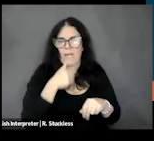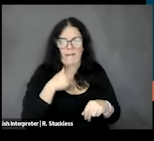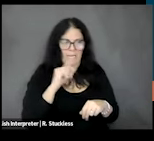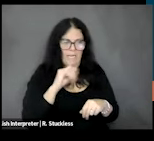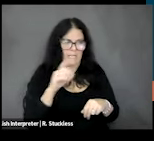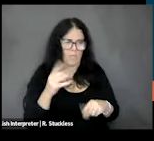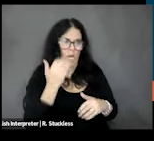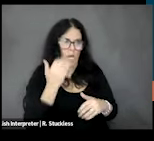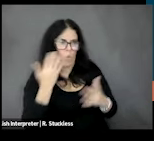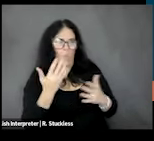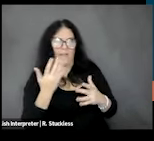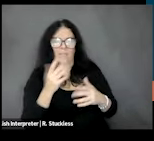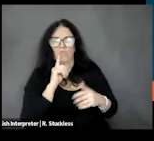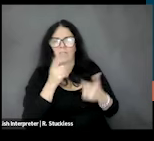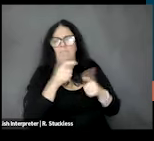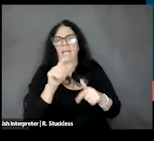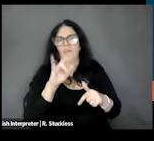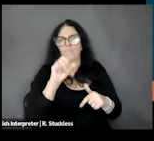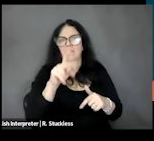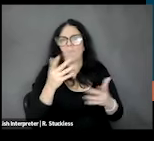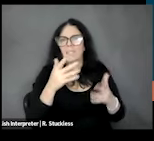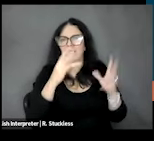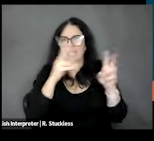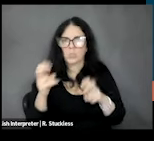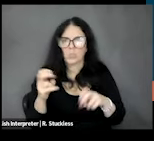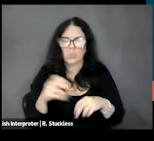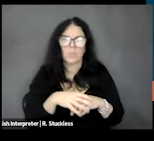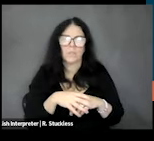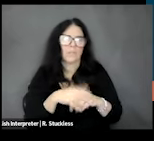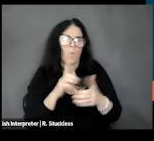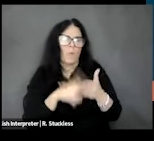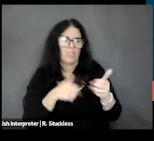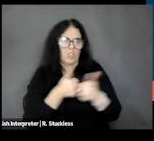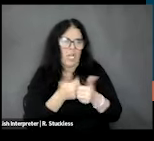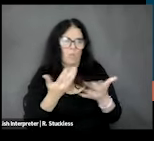what are the main risk factors what are the issues, what are the challenges, and what are the strengths,